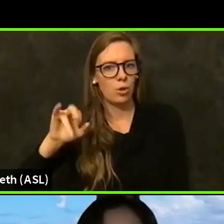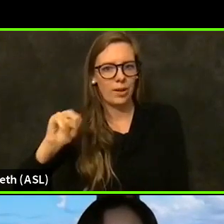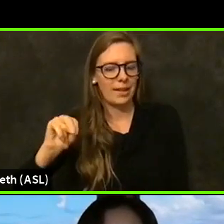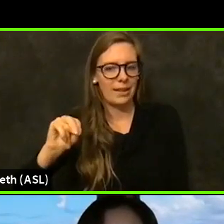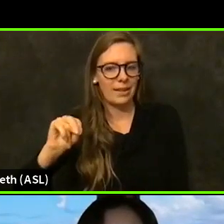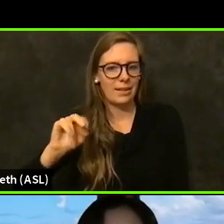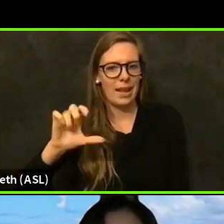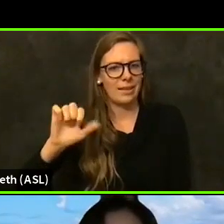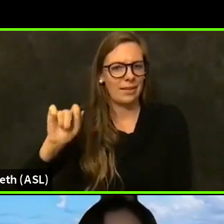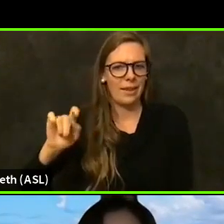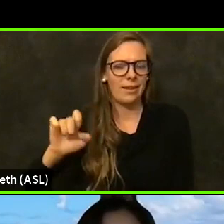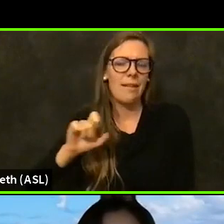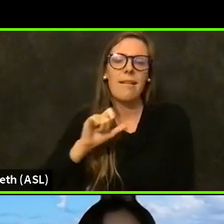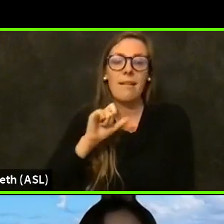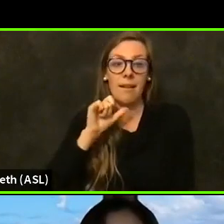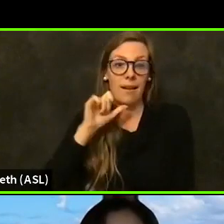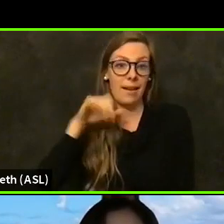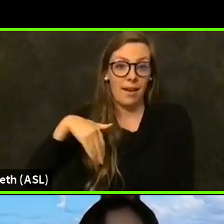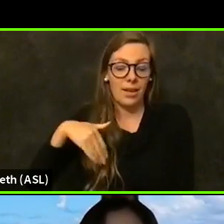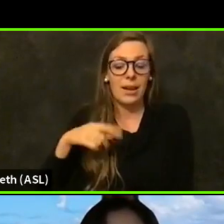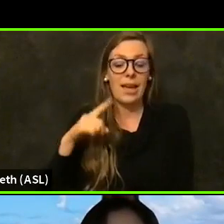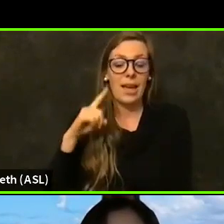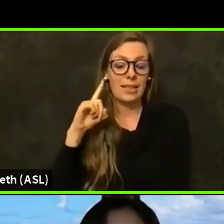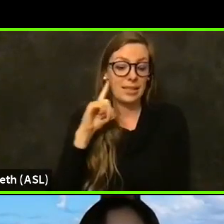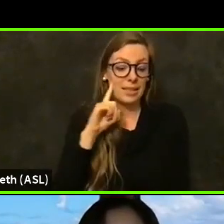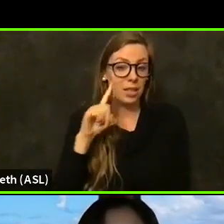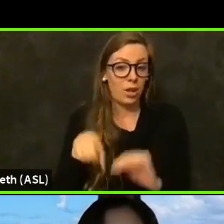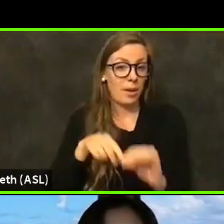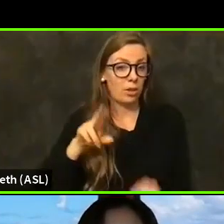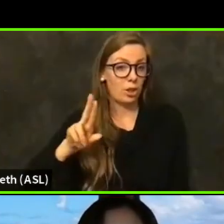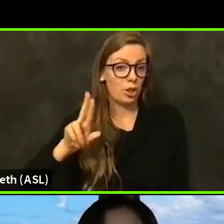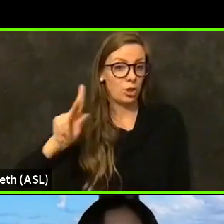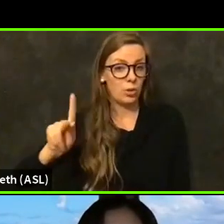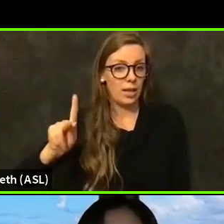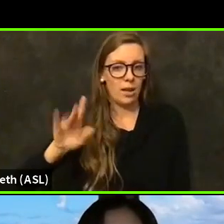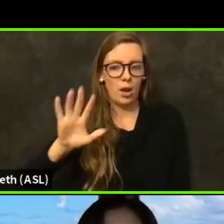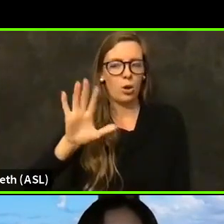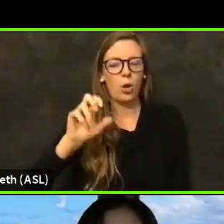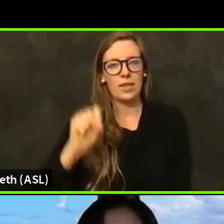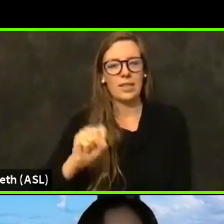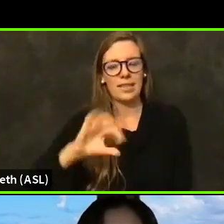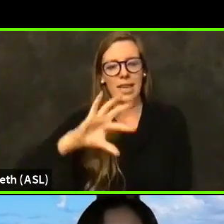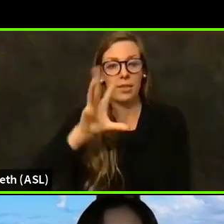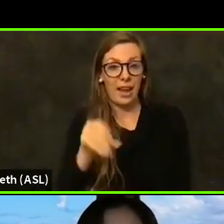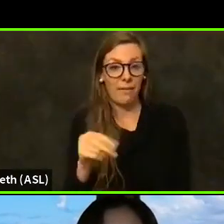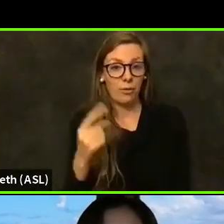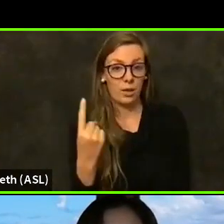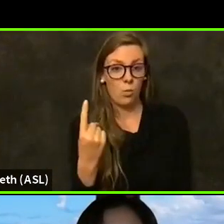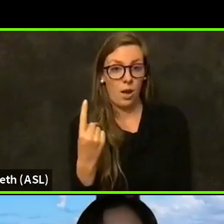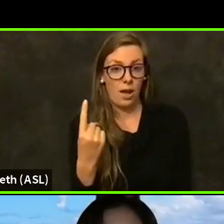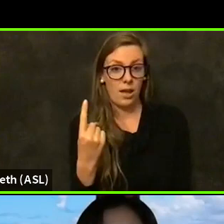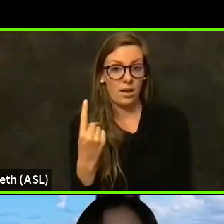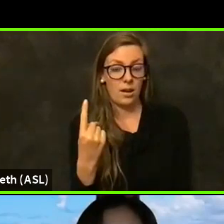Find out or hear about the U.K. variant, the U.K., the South African variant being